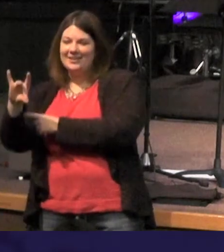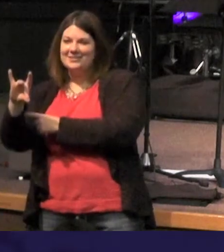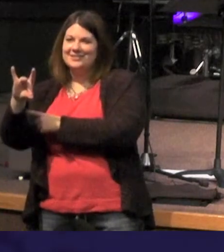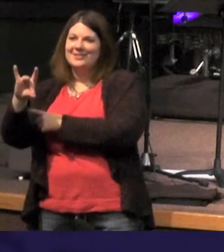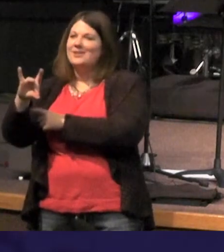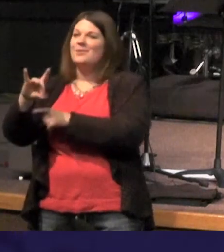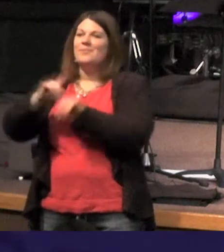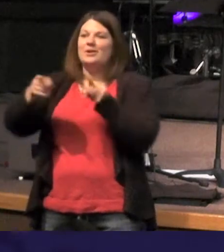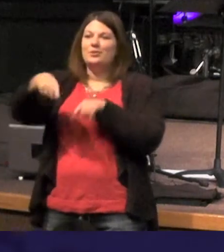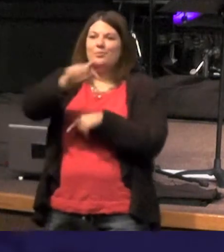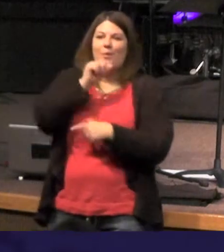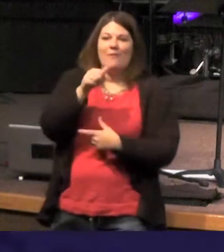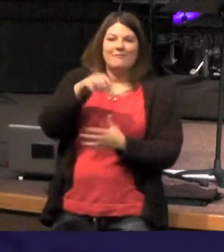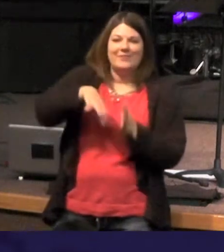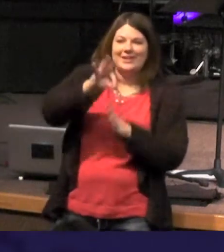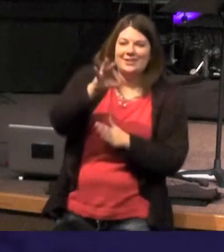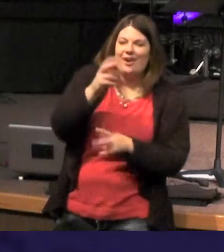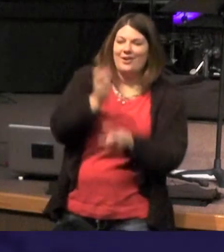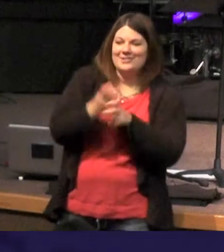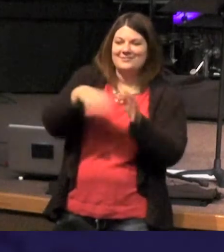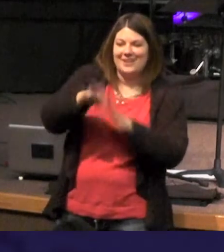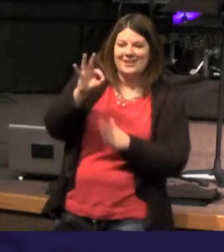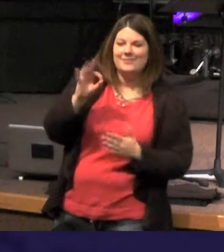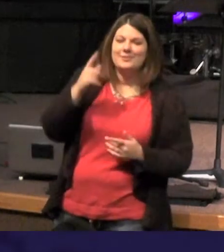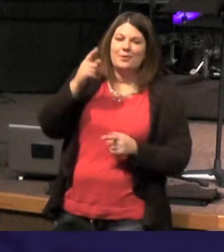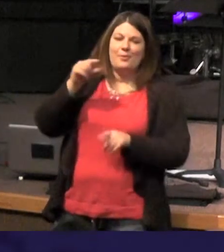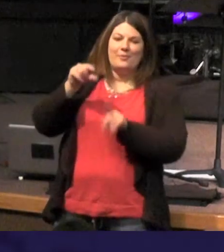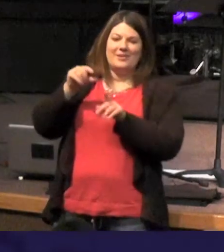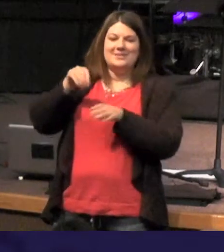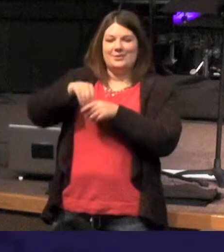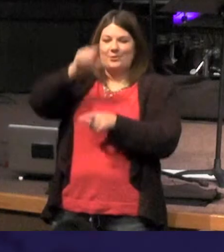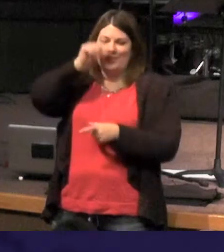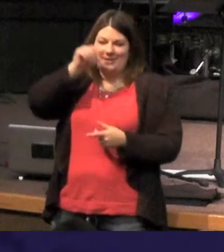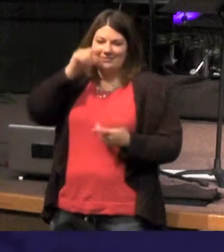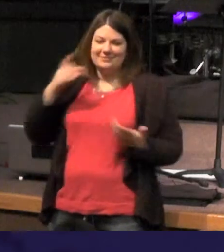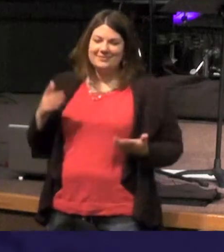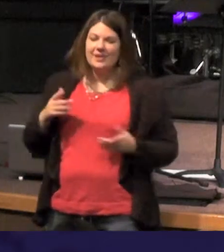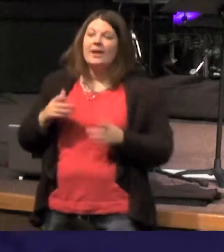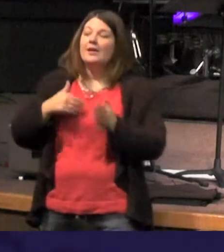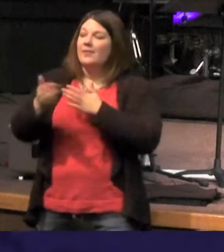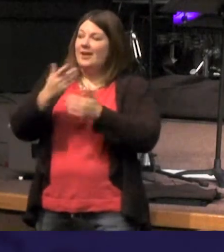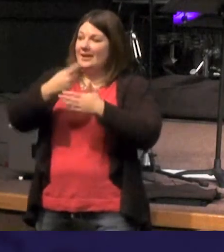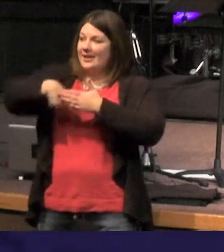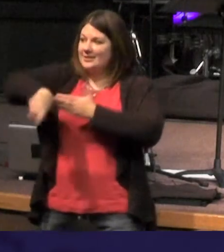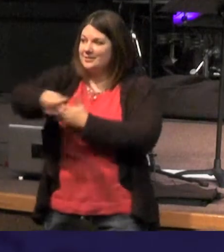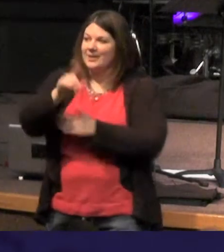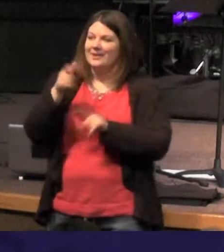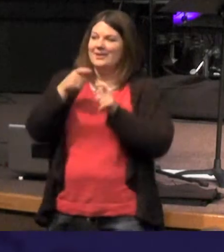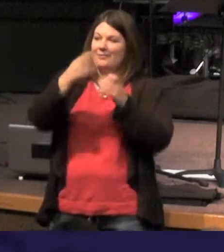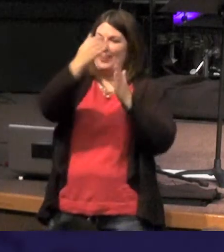translation but you could do the same thing - and by the way next week I'm going to give you a list so you can check your work but